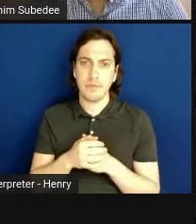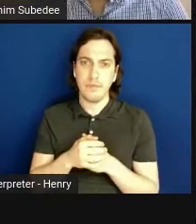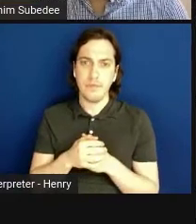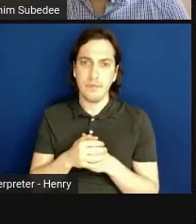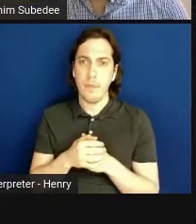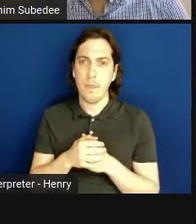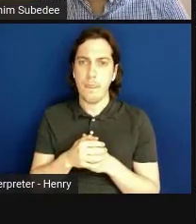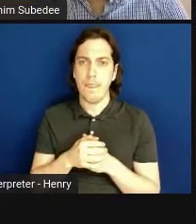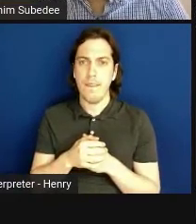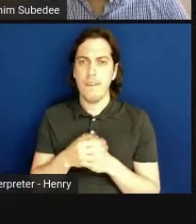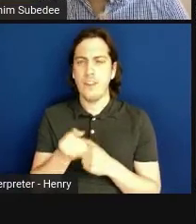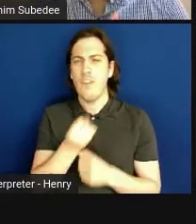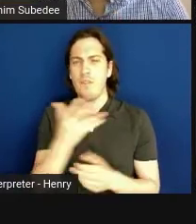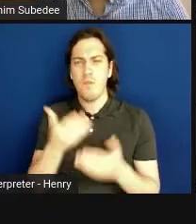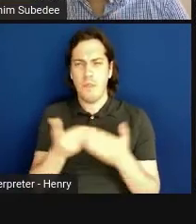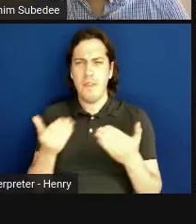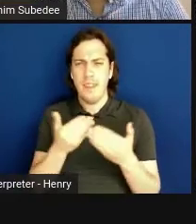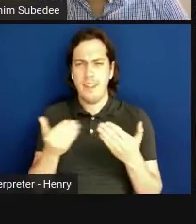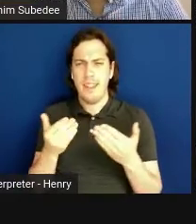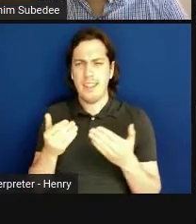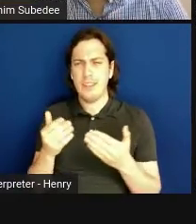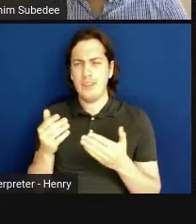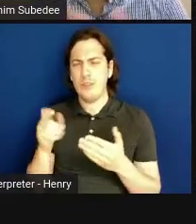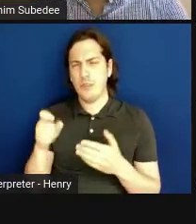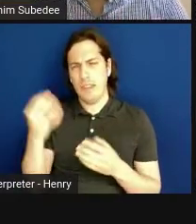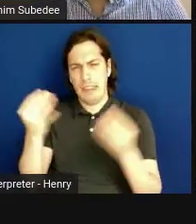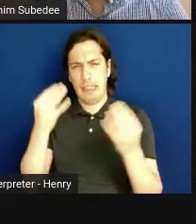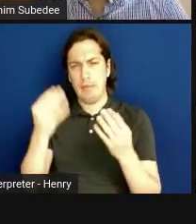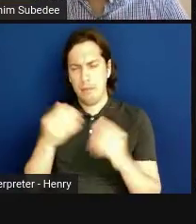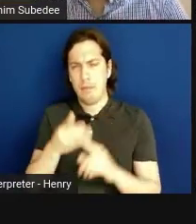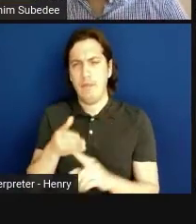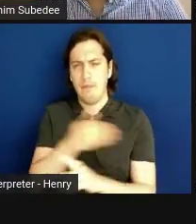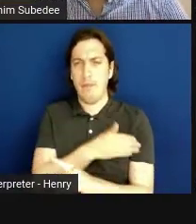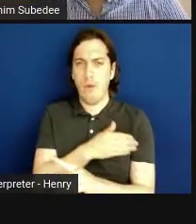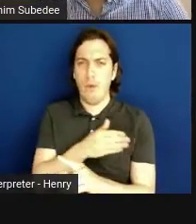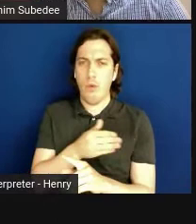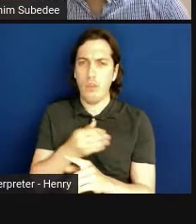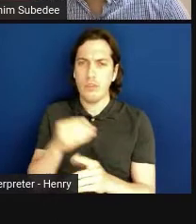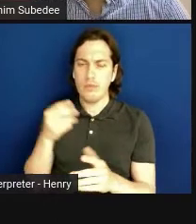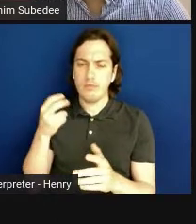So a few things that you should think about before you jump into an academic partnership.